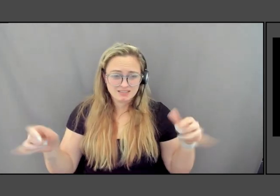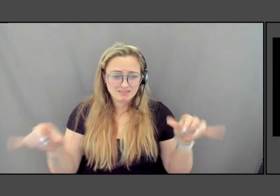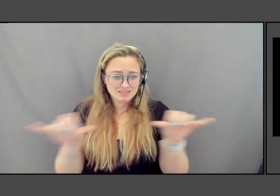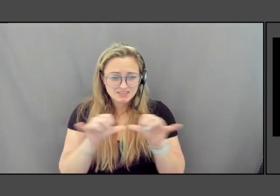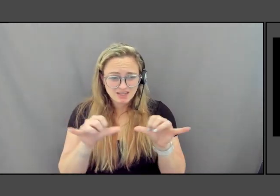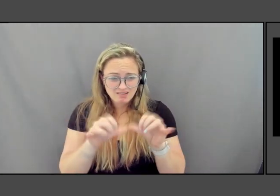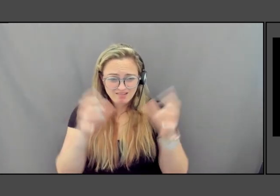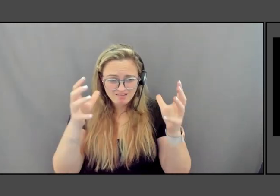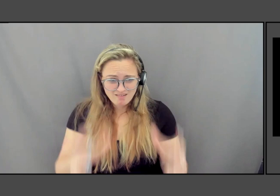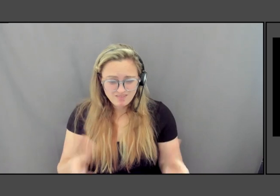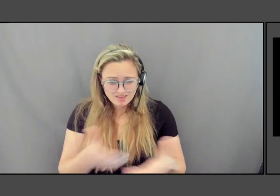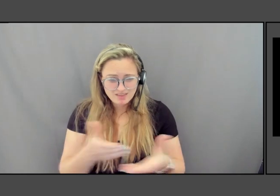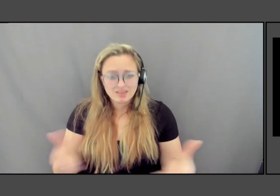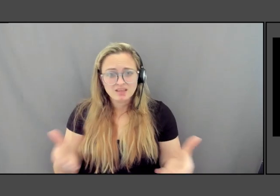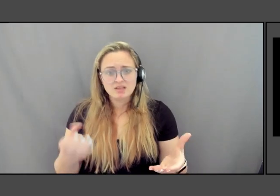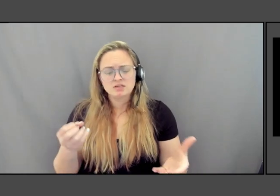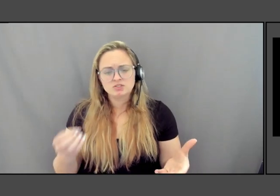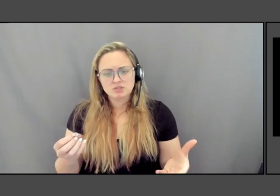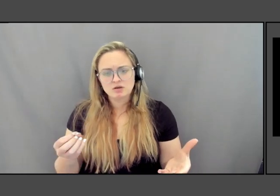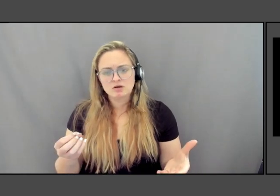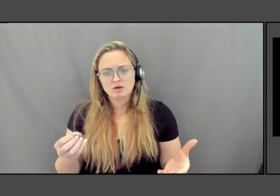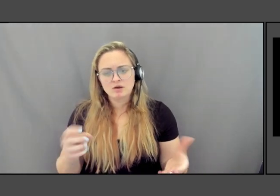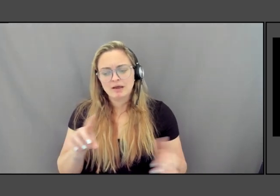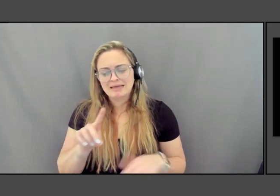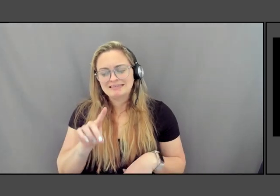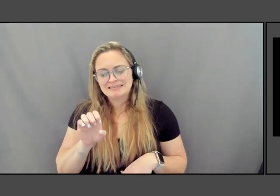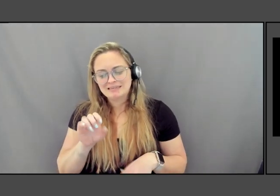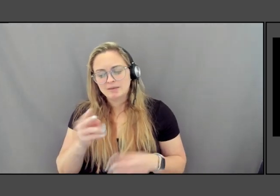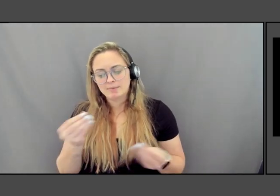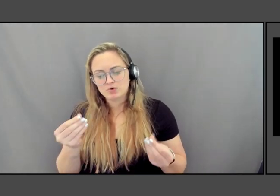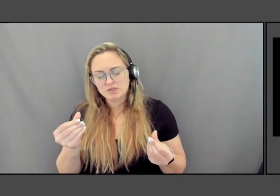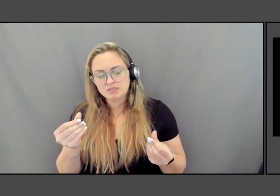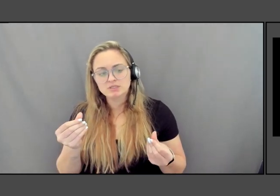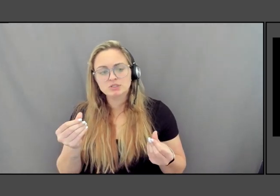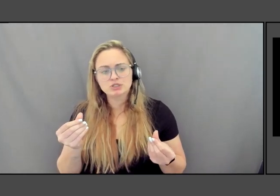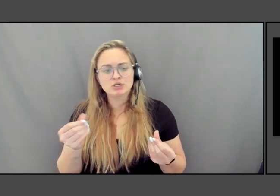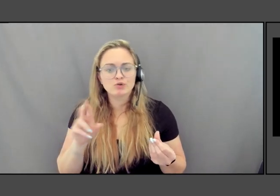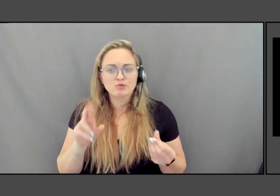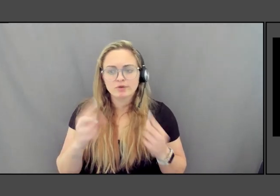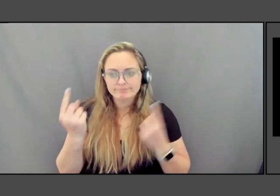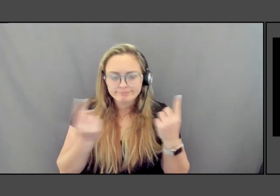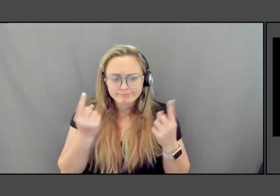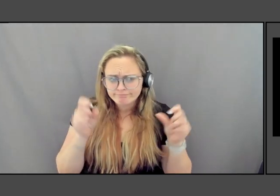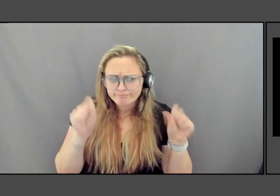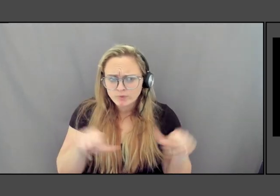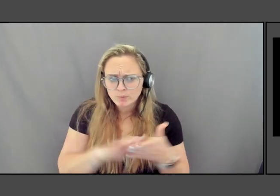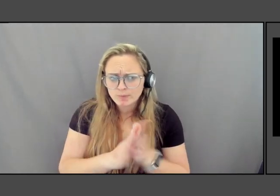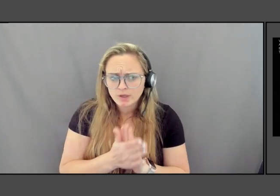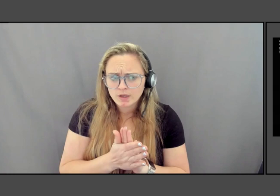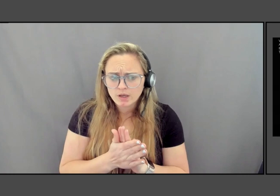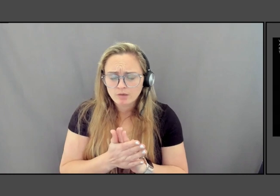So there was a dematerialization and a rethinking of what a memorial could be. I put a book out in full view.